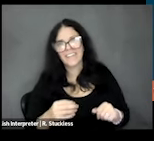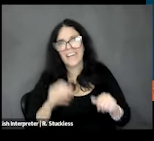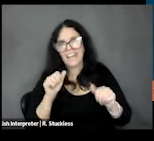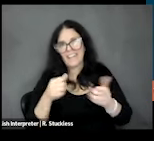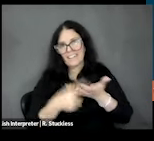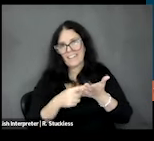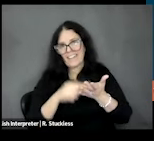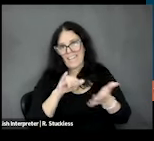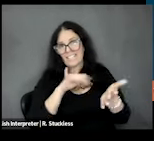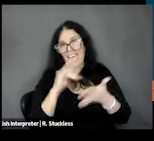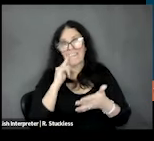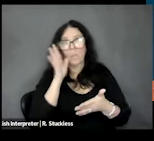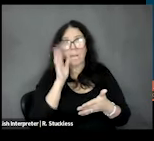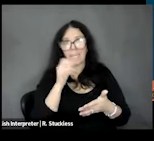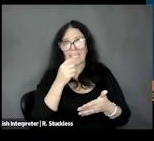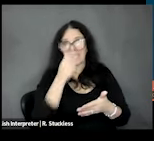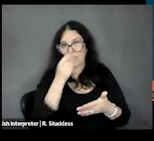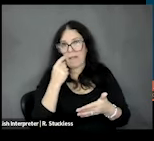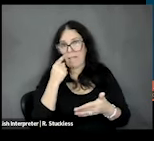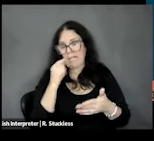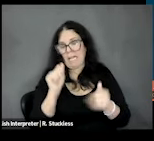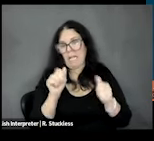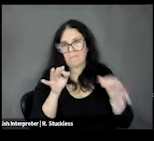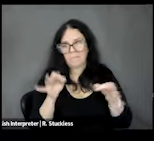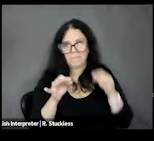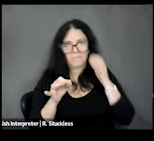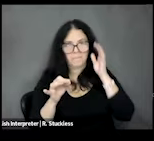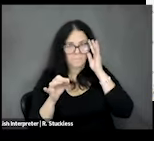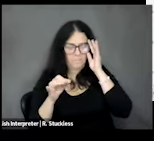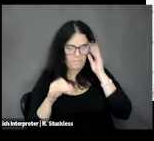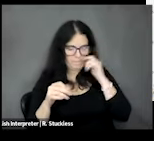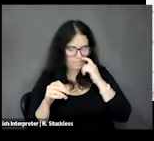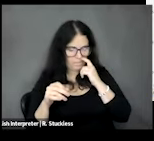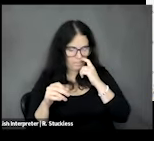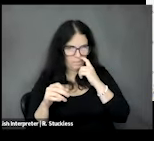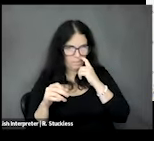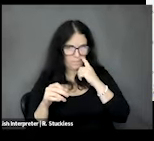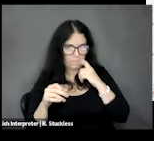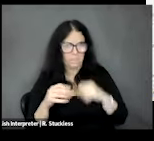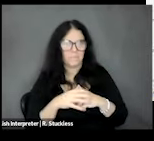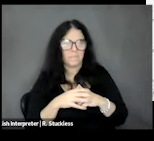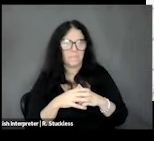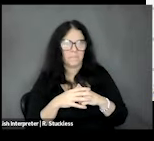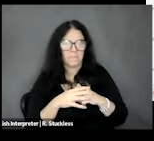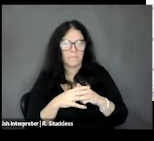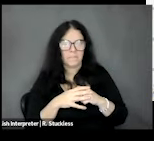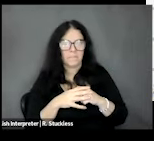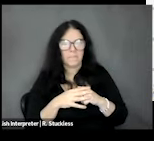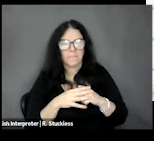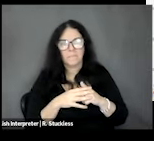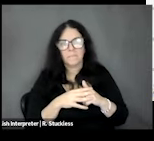really interesting. Basically, I had you know on slide 10, is a study timeline, and it's a two-year